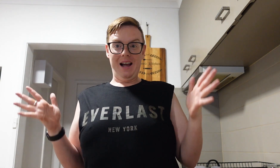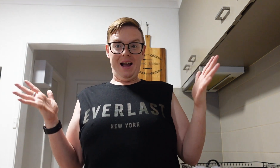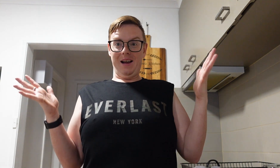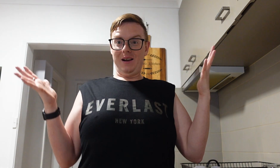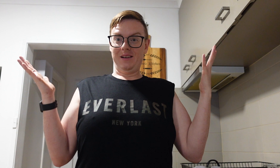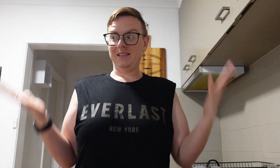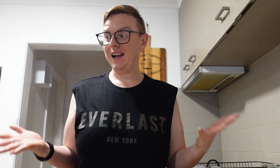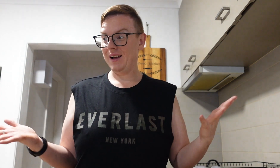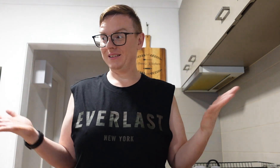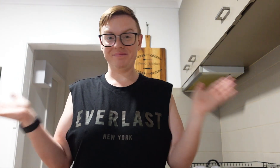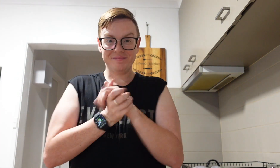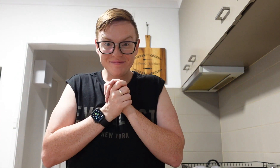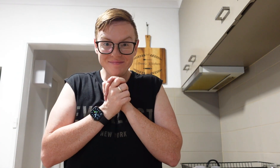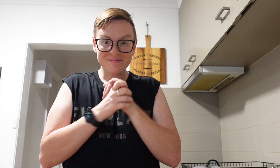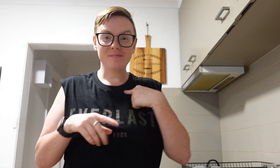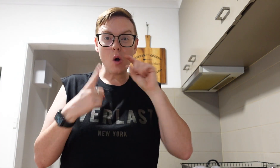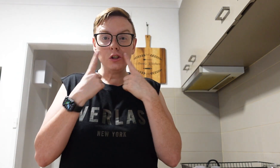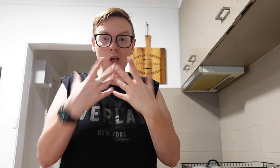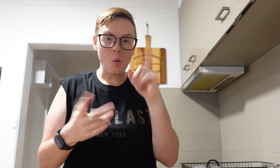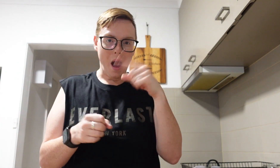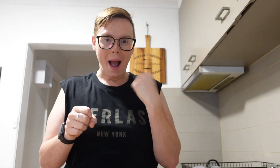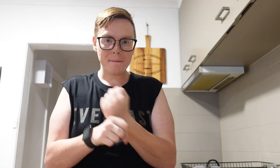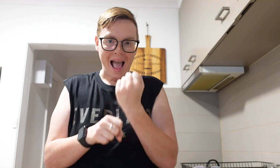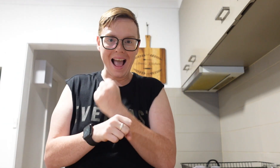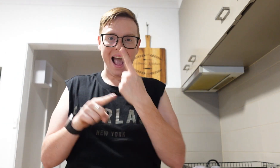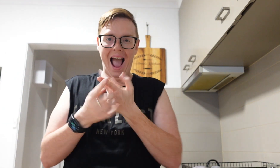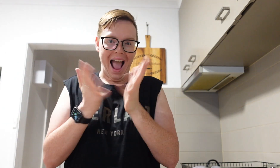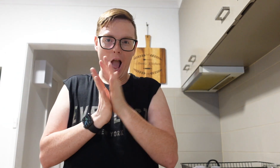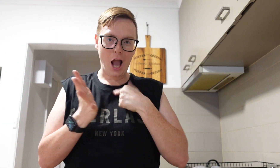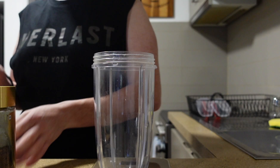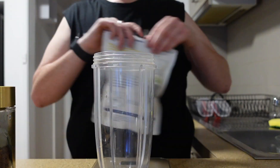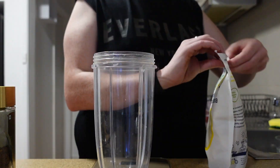I will show you how to make and use it.